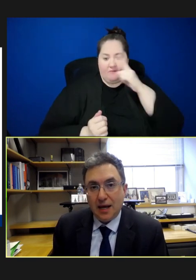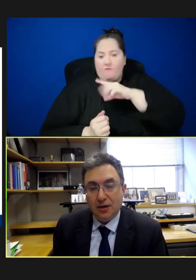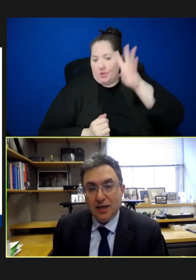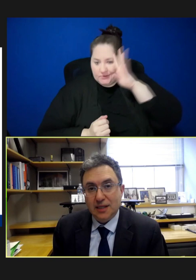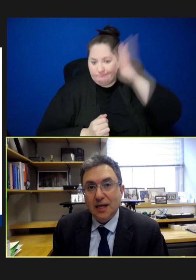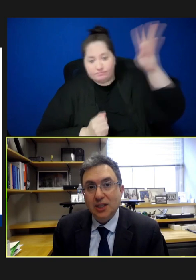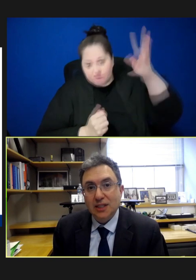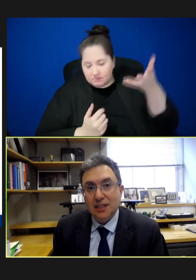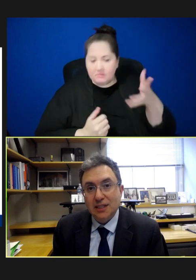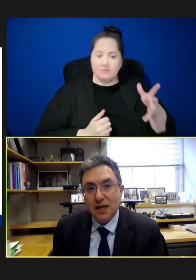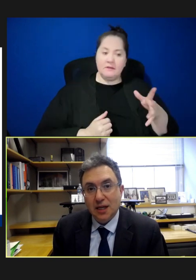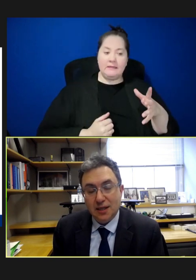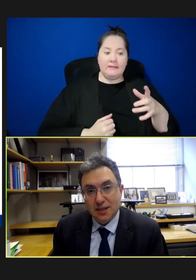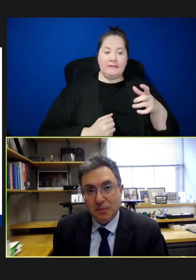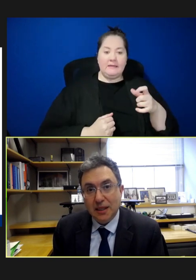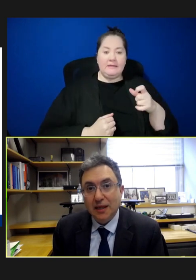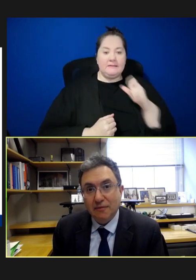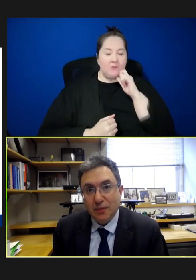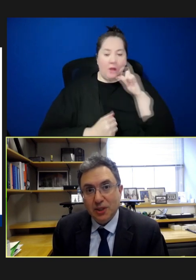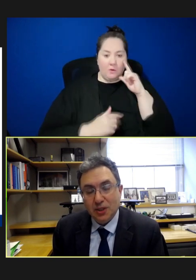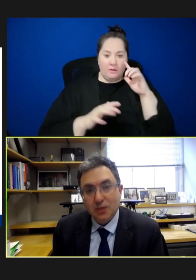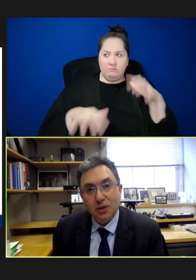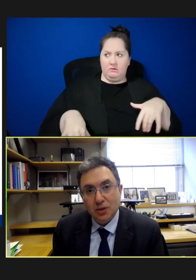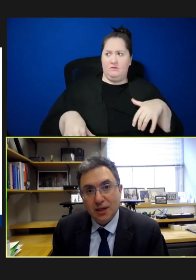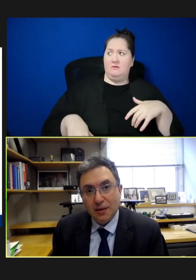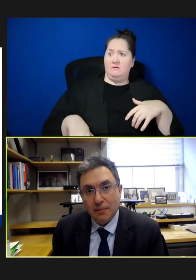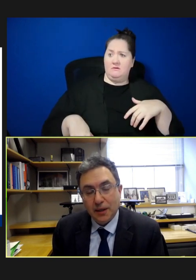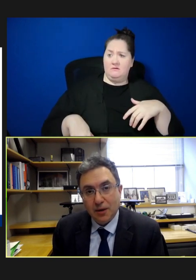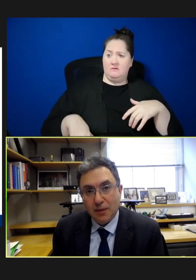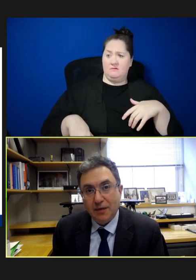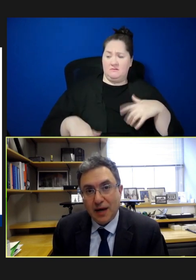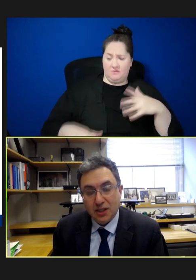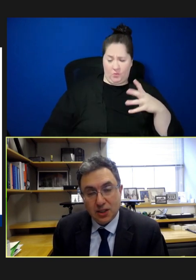you know, it's not just stunned disbelief, which is usually, you know, my reaction to